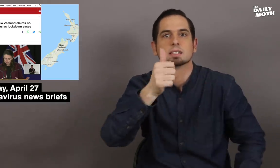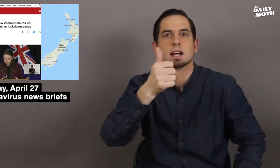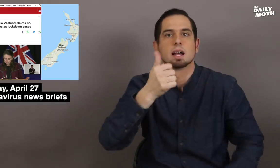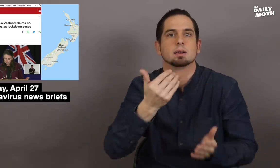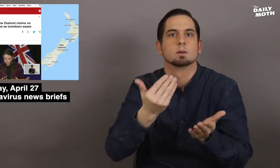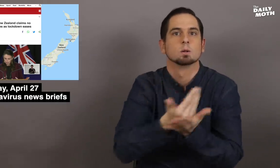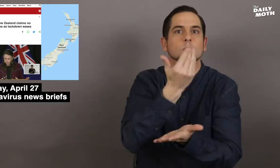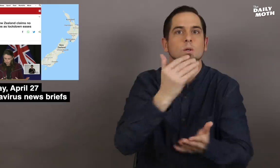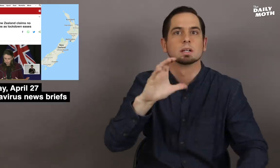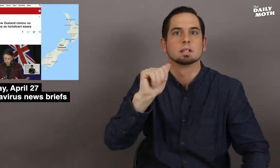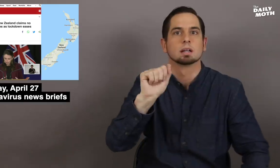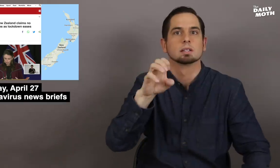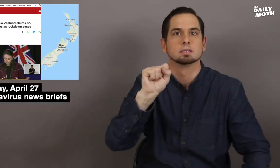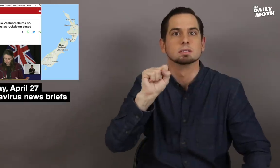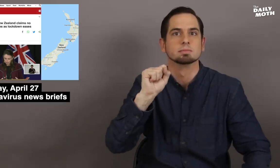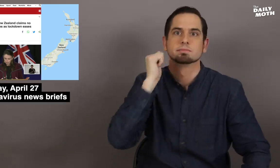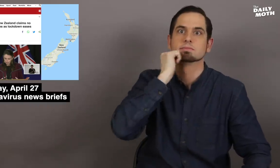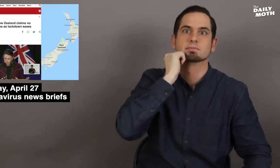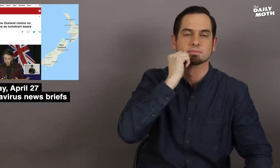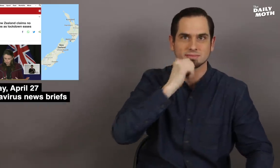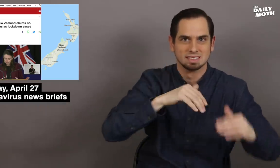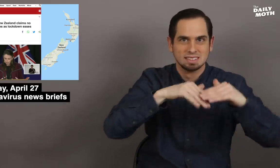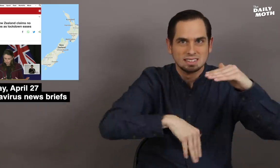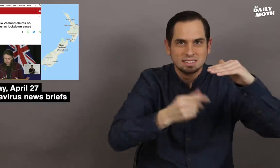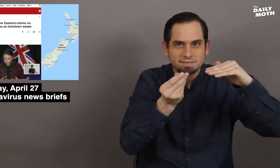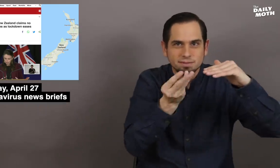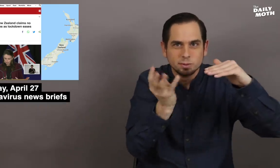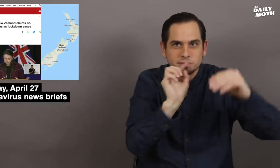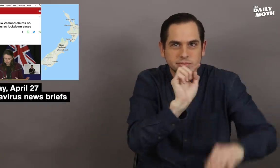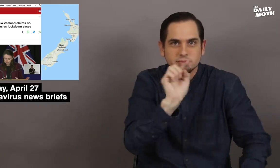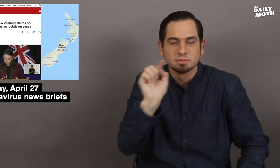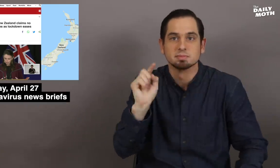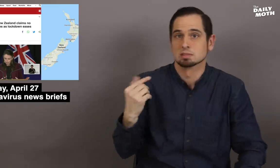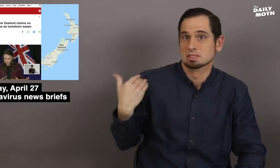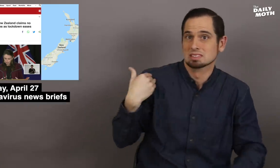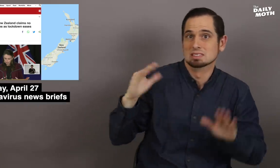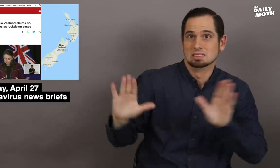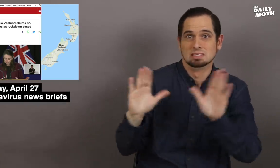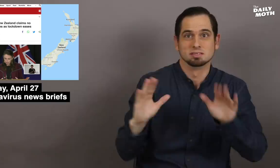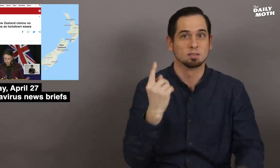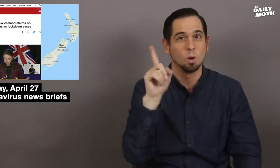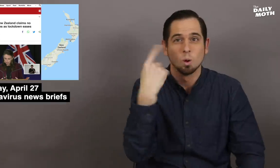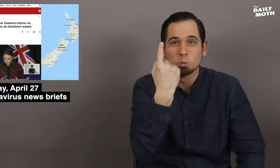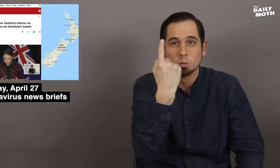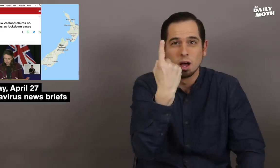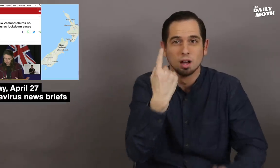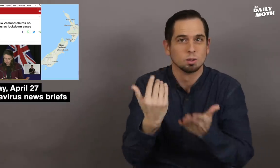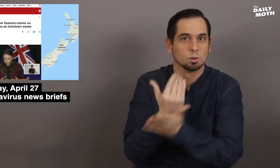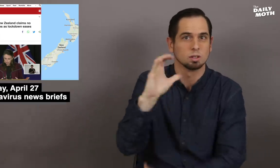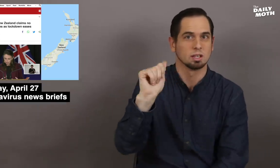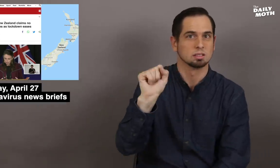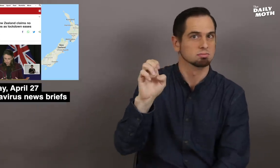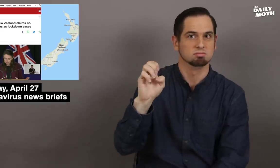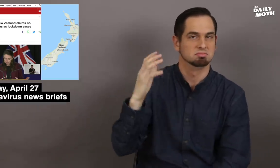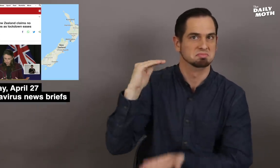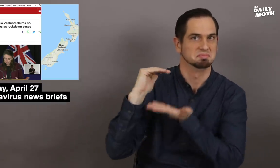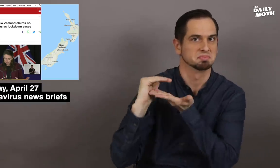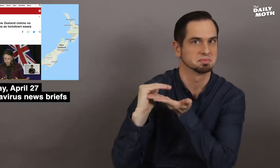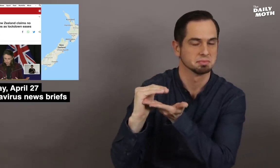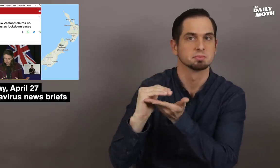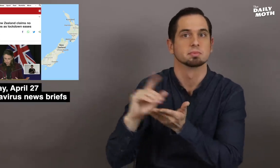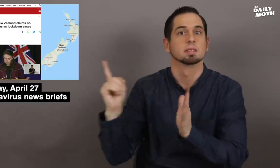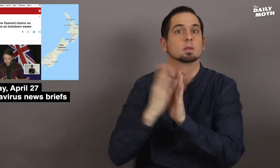10 new cases reported daily and only one on Sunday.